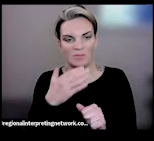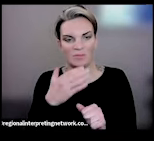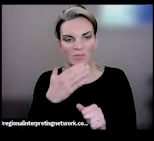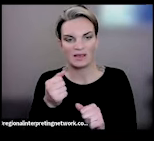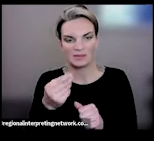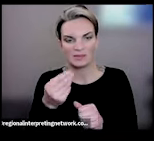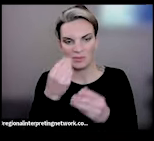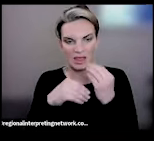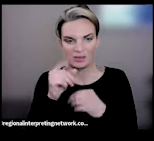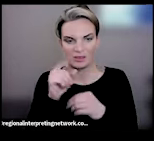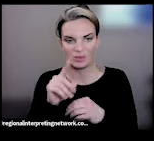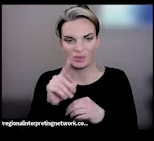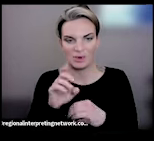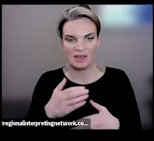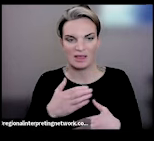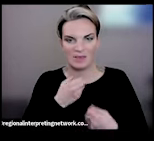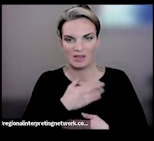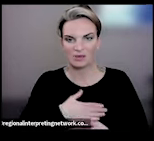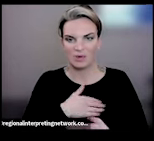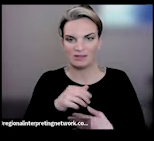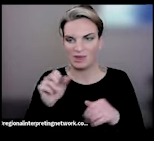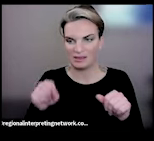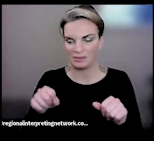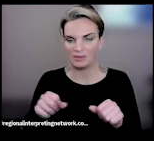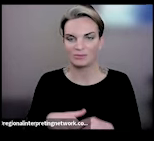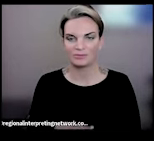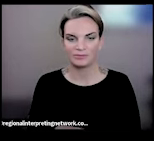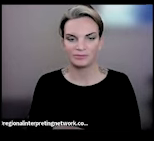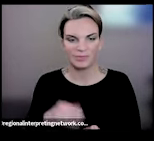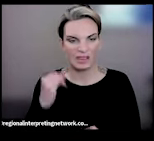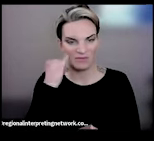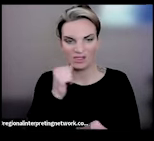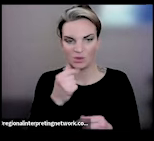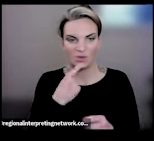supposed to be as happy and enjoyable as possible, so if it doesn't work it doesn't work and that's